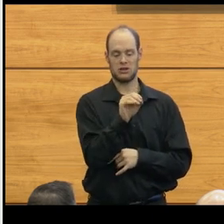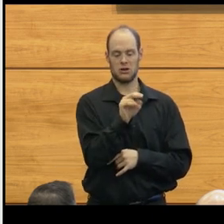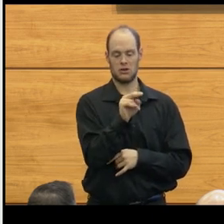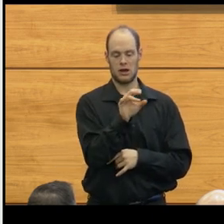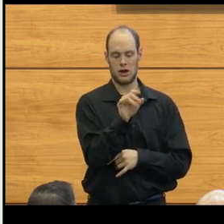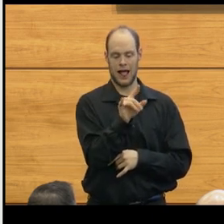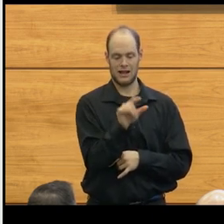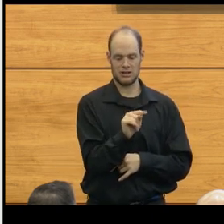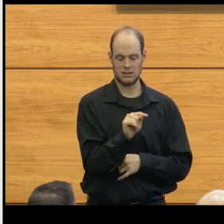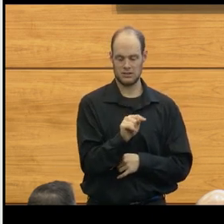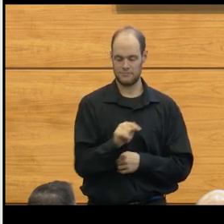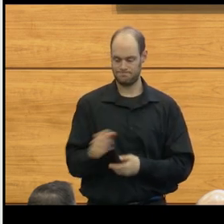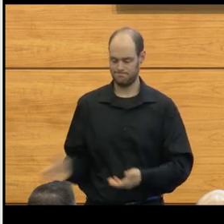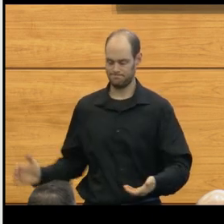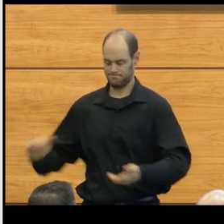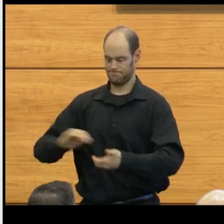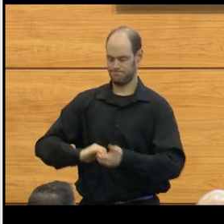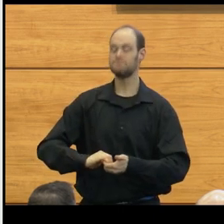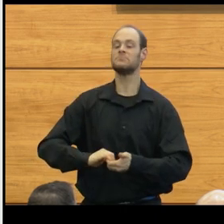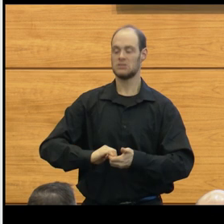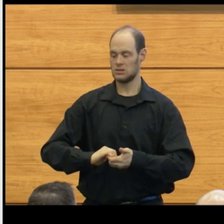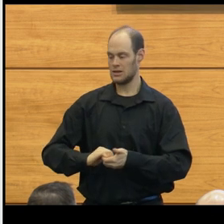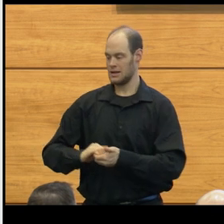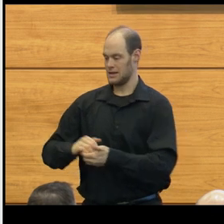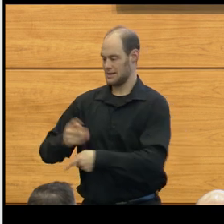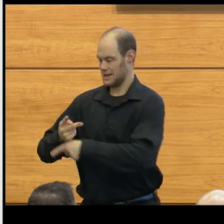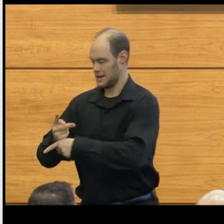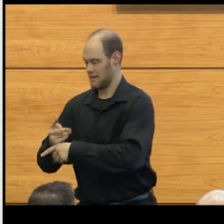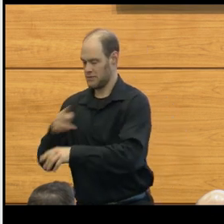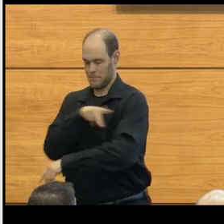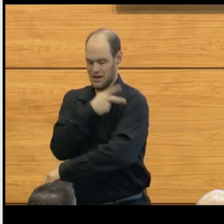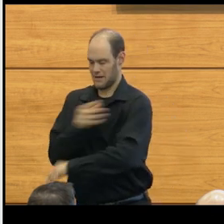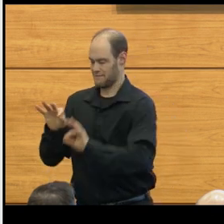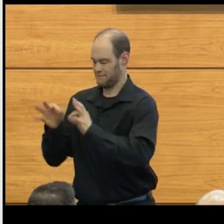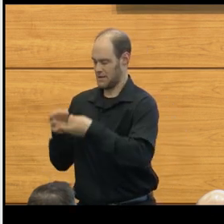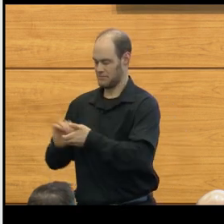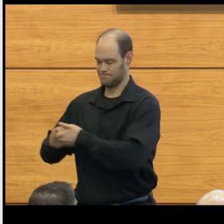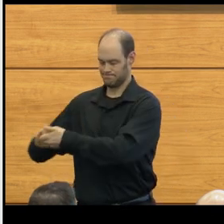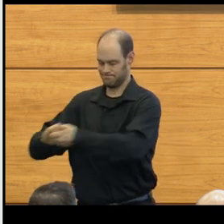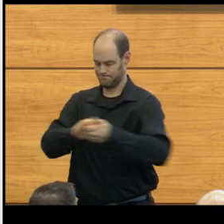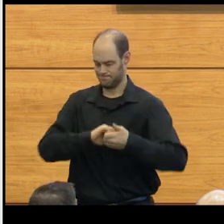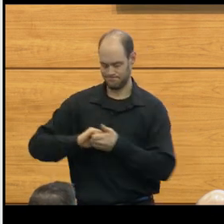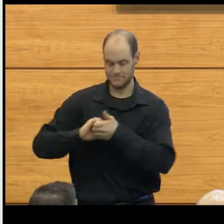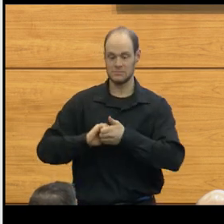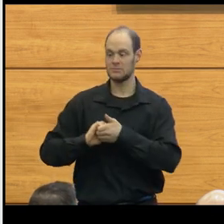really treating patients and their families as one. There's been significant progress.